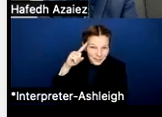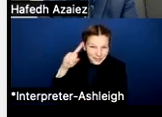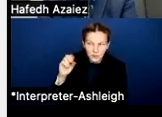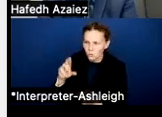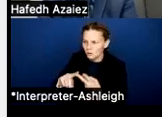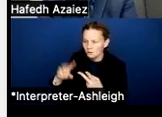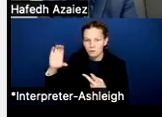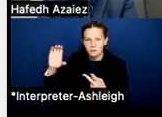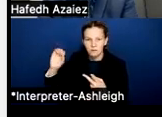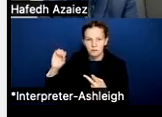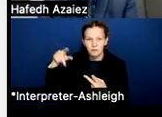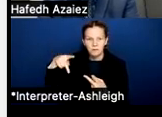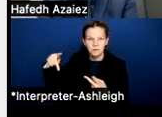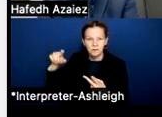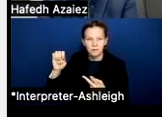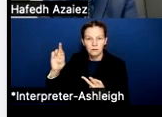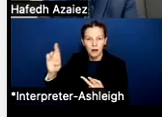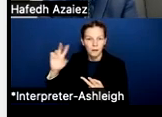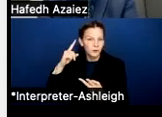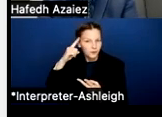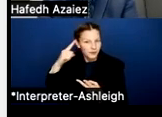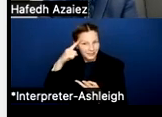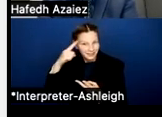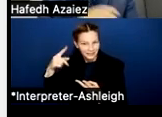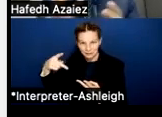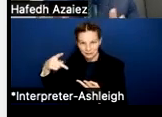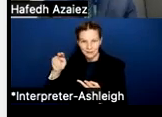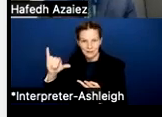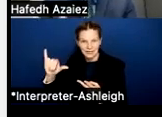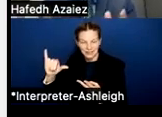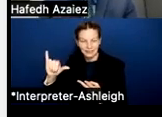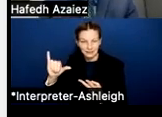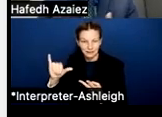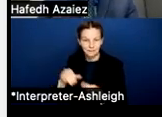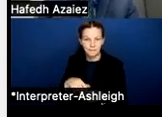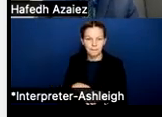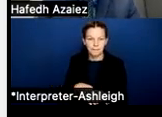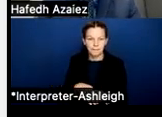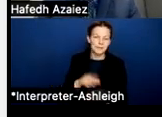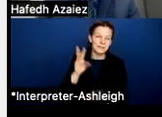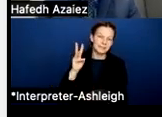And with golden pennies is really... It's that $6 million per penny, for example, for us,